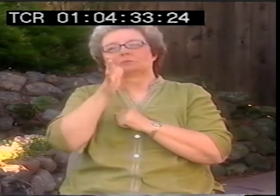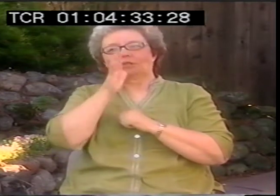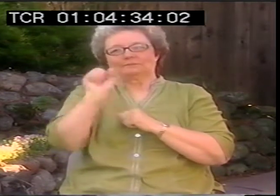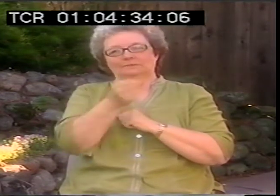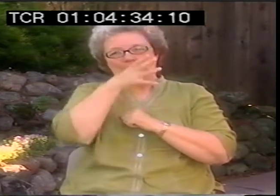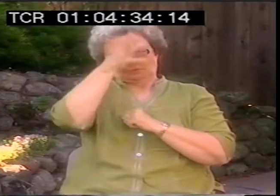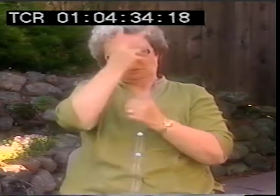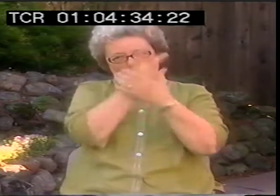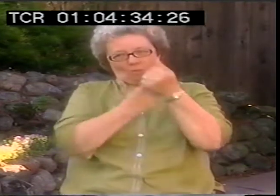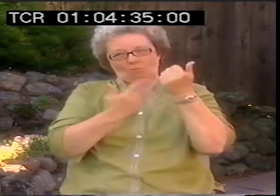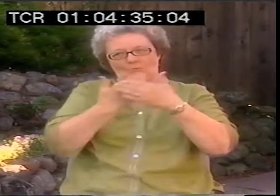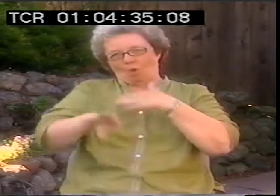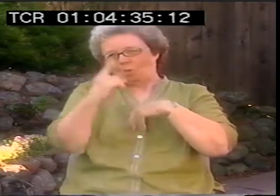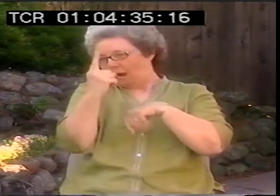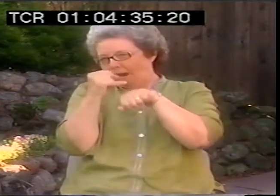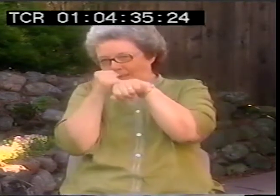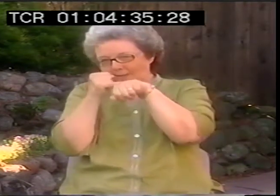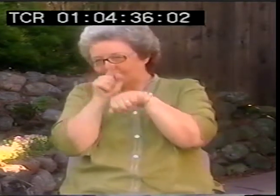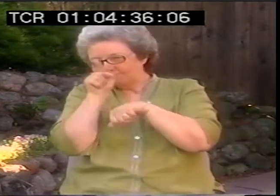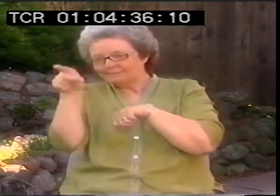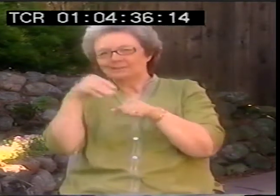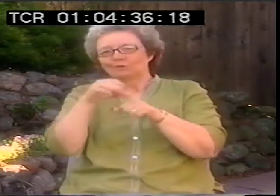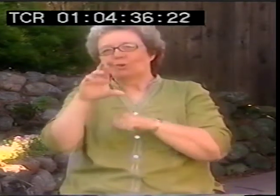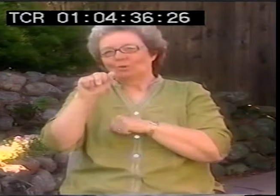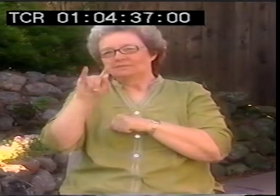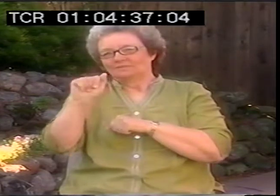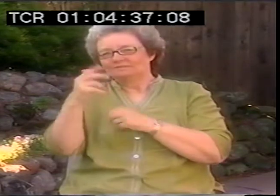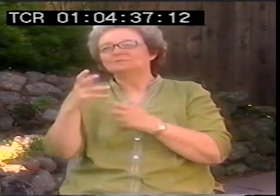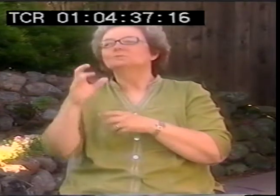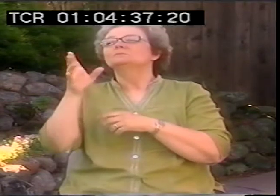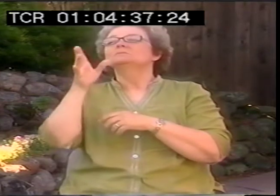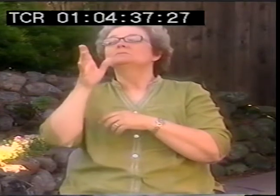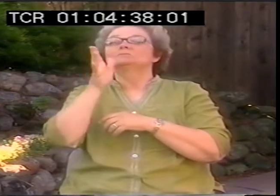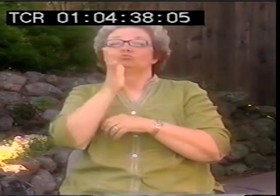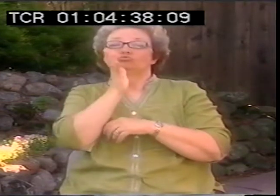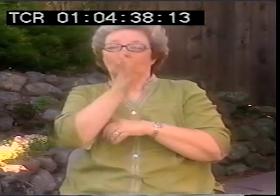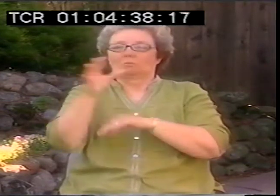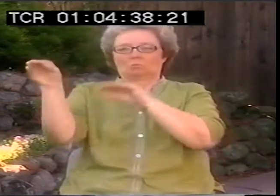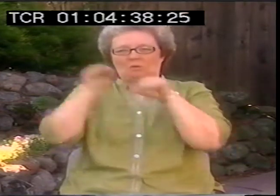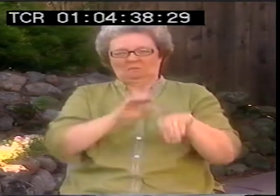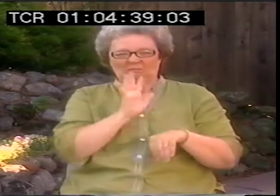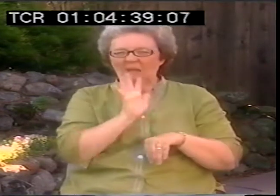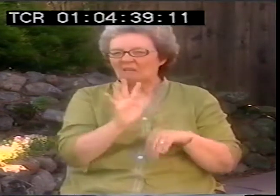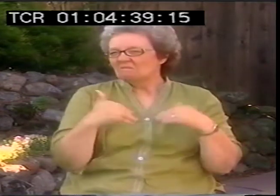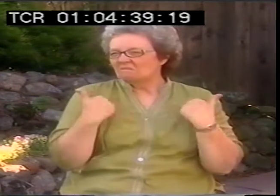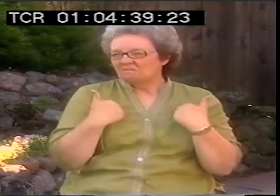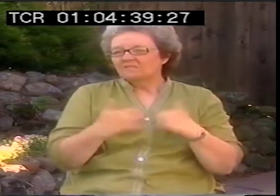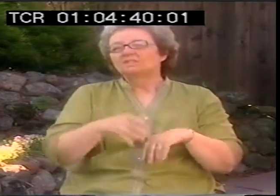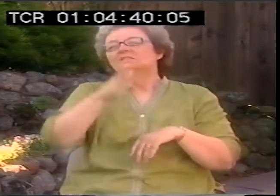This was my mother's mother. And both of her parents were born on this small island off the coast of Croatia.